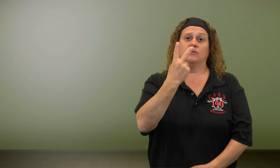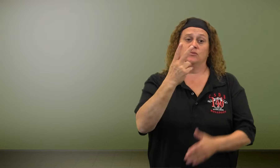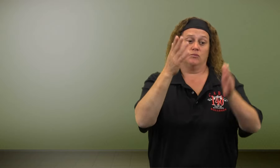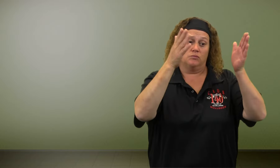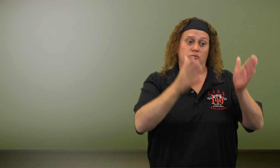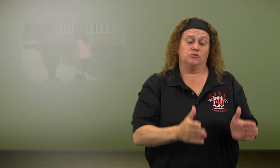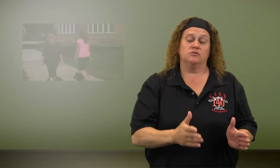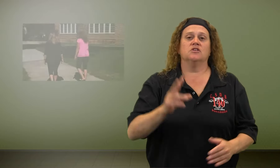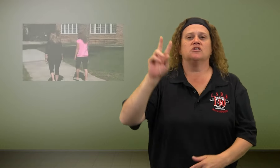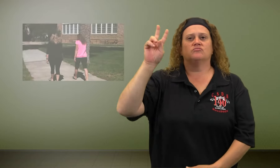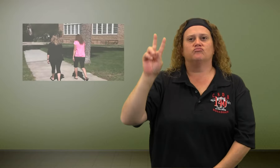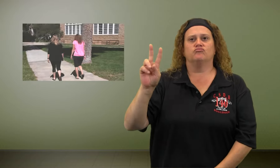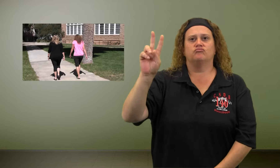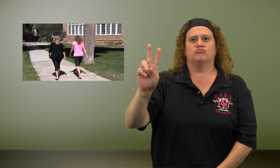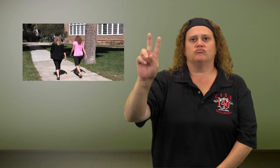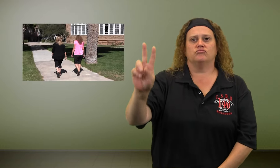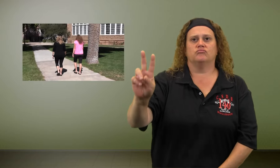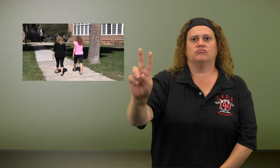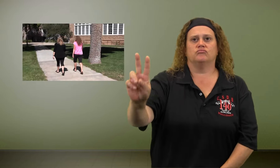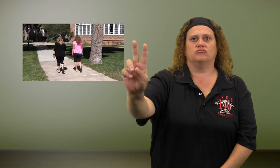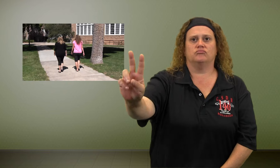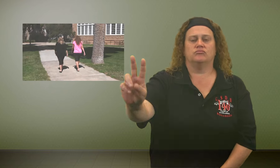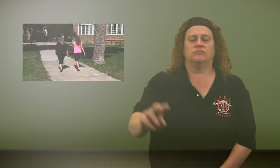Two people walk side by side.